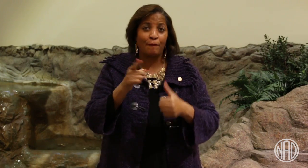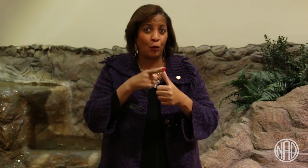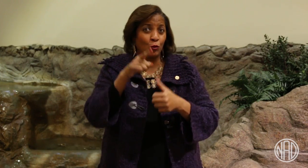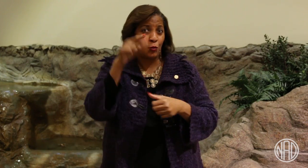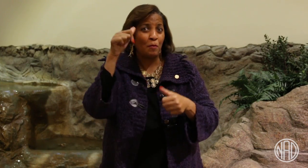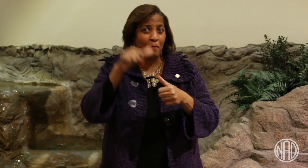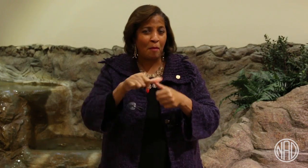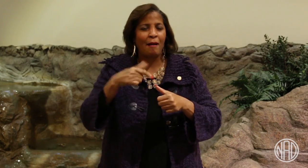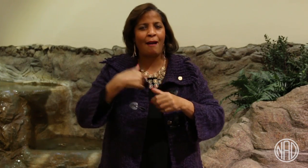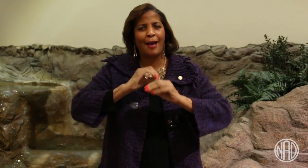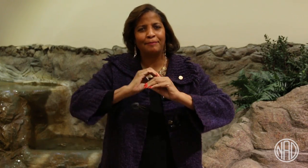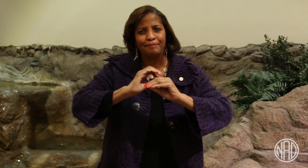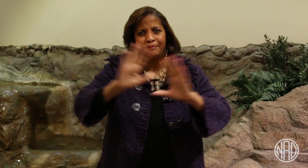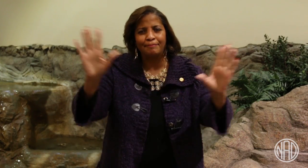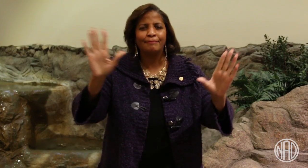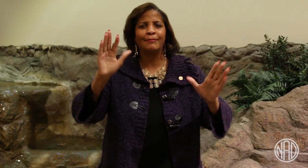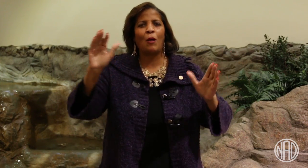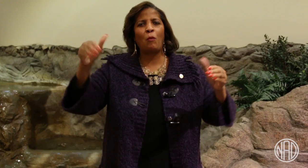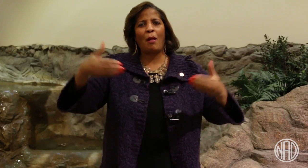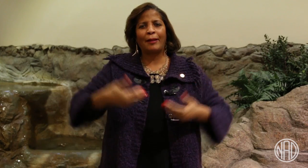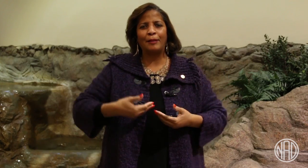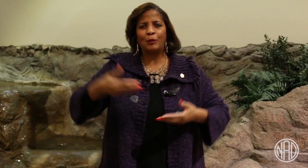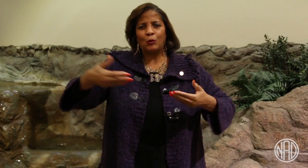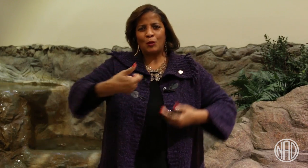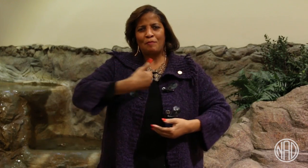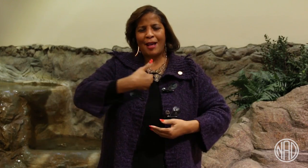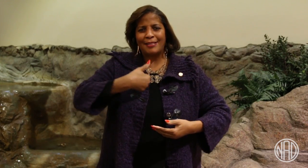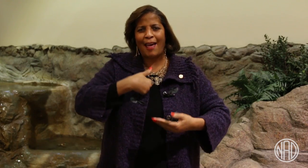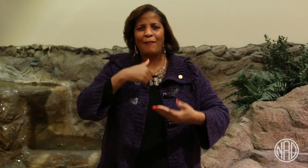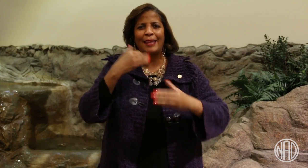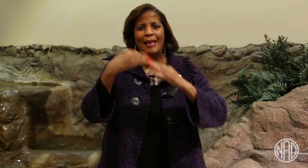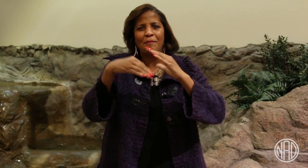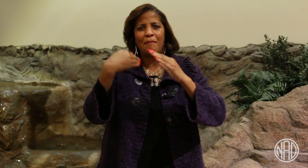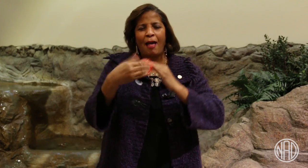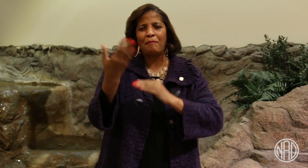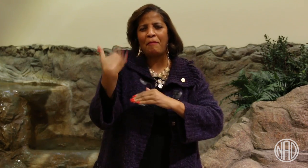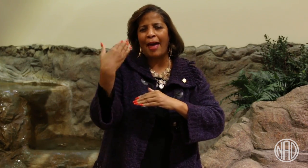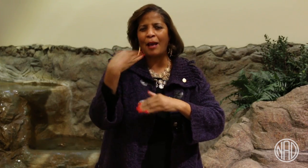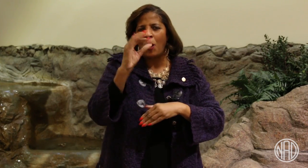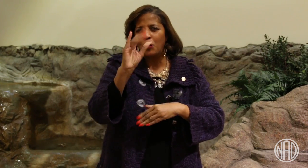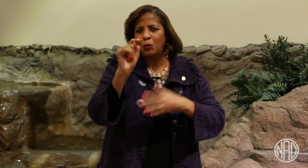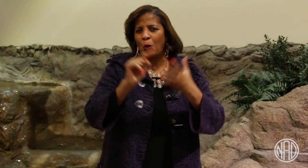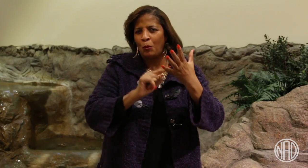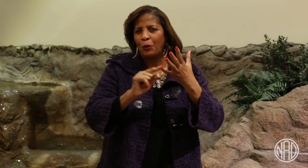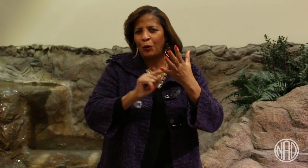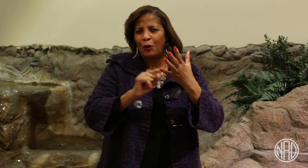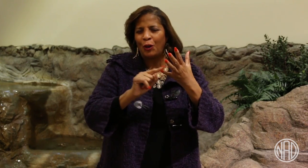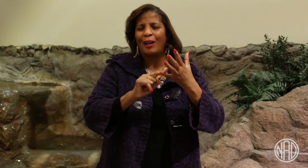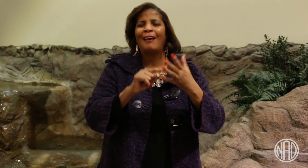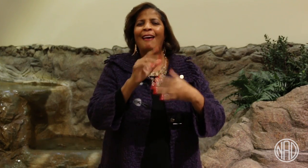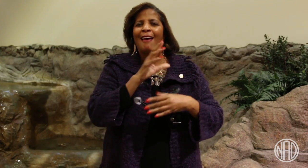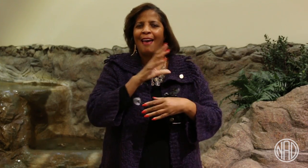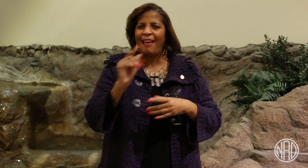I sent out a mass email in October introducing myself to all affiliates.